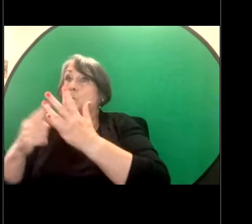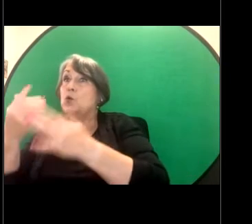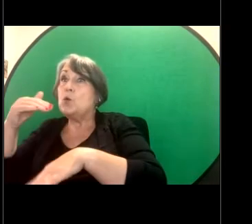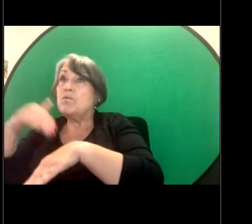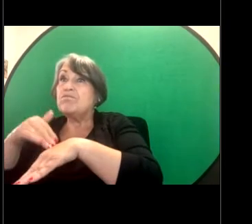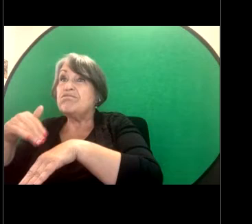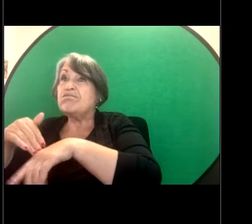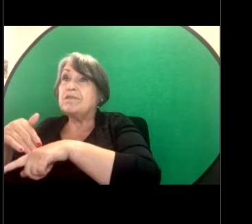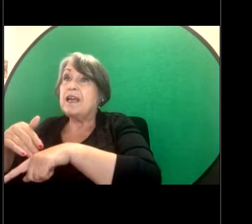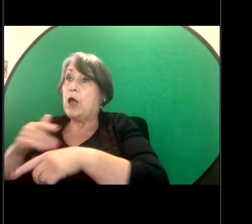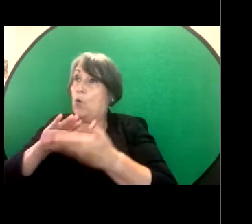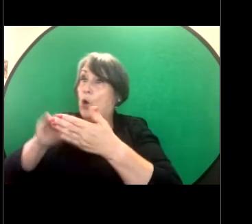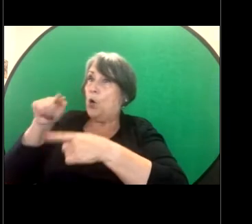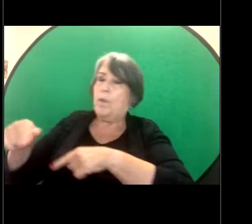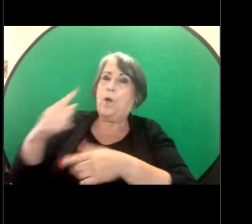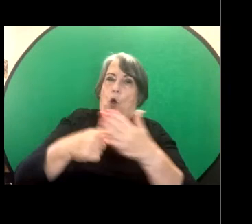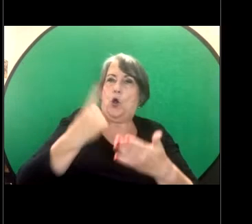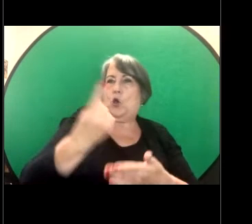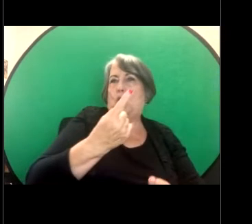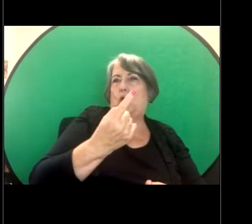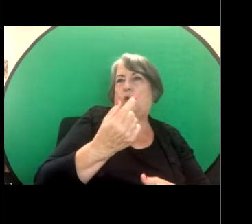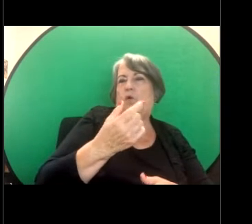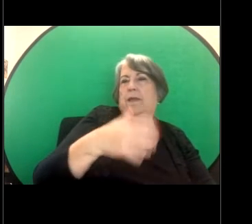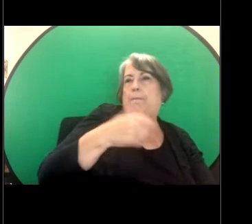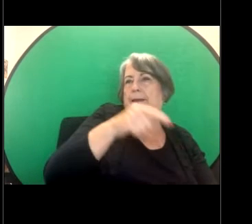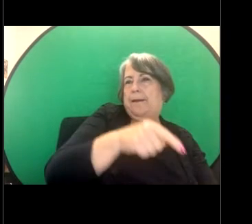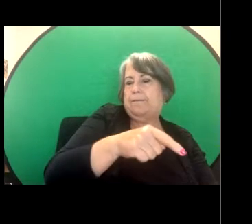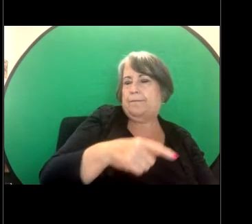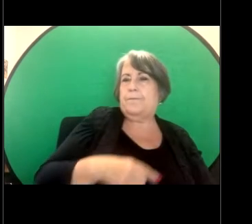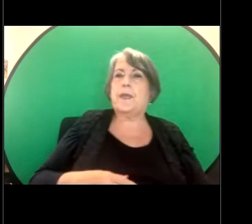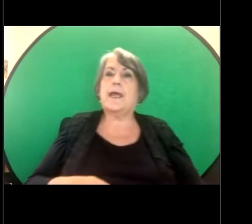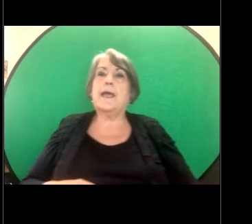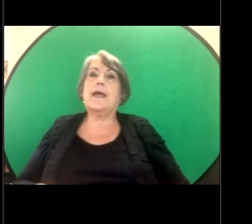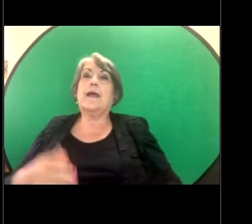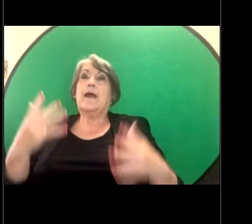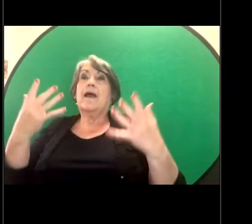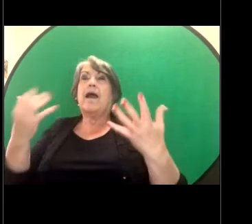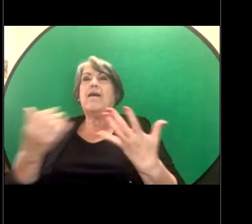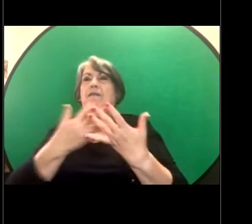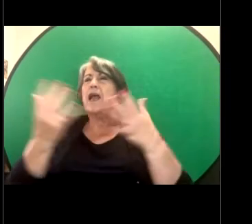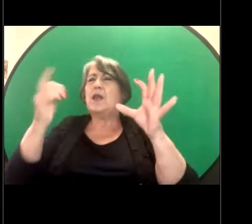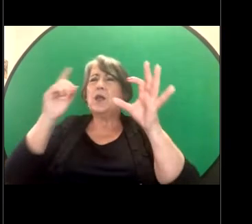I just want to say a big thank you to both Gillian and Amelia today for